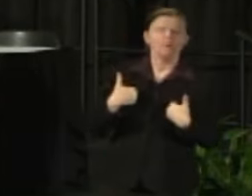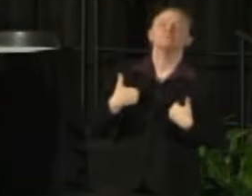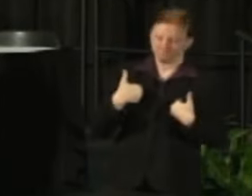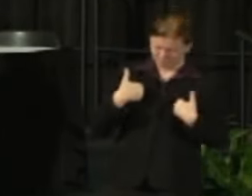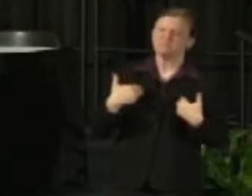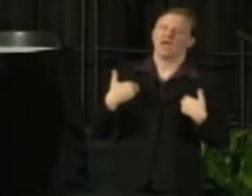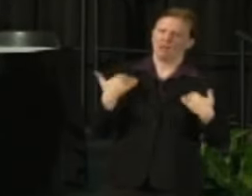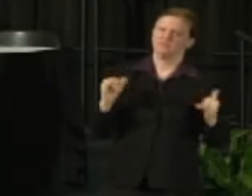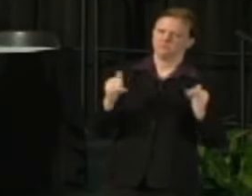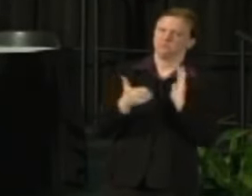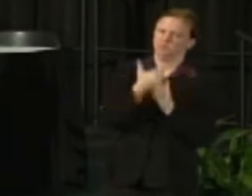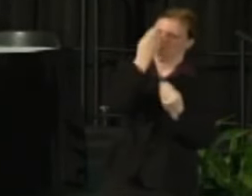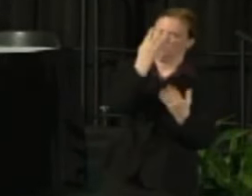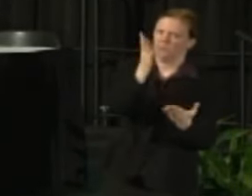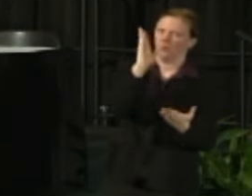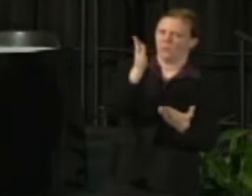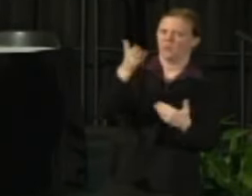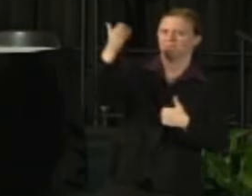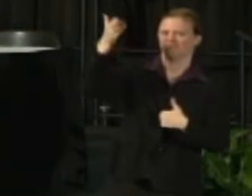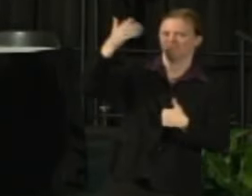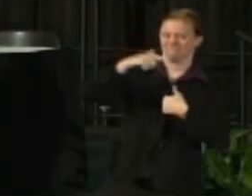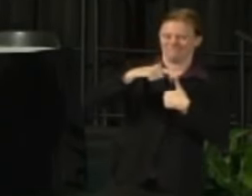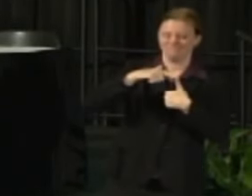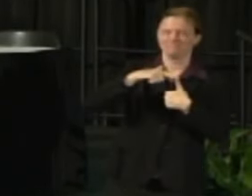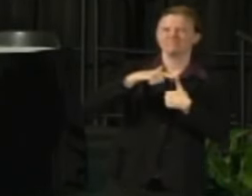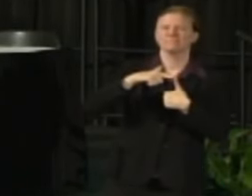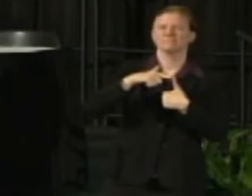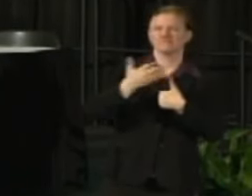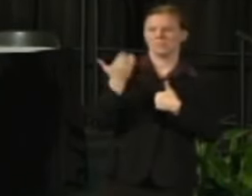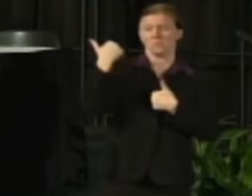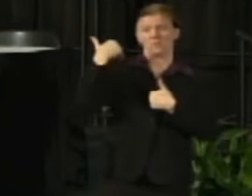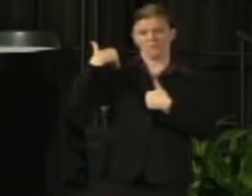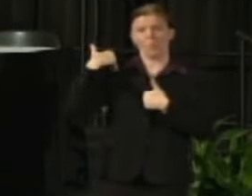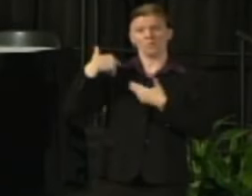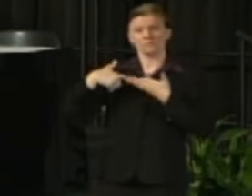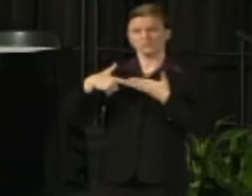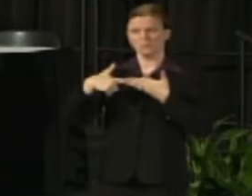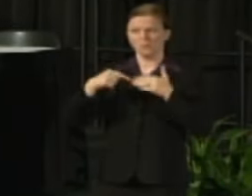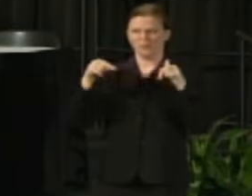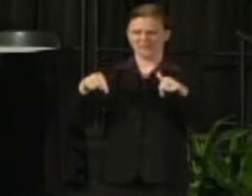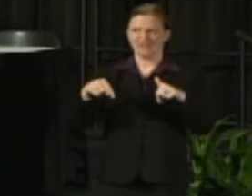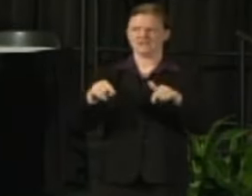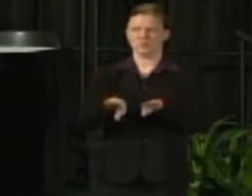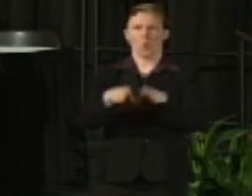not quite and at that time I talked about we would have this first open meeting